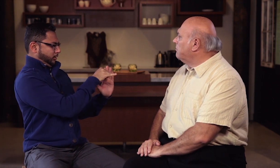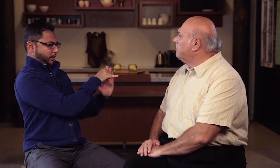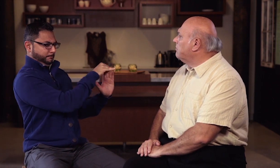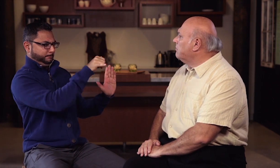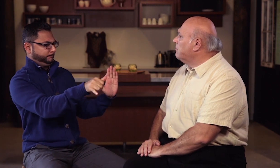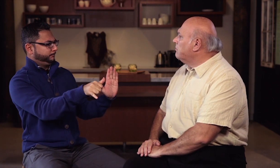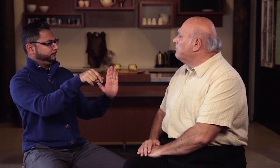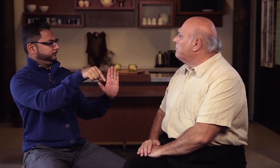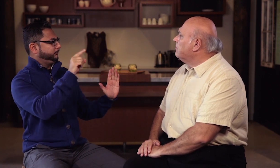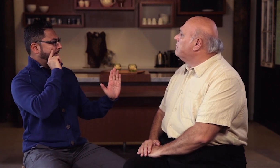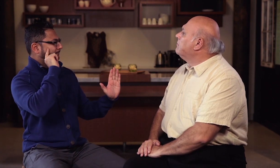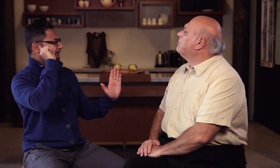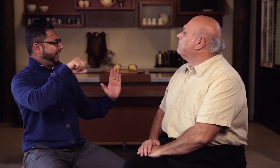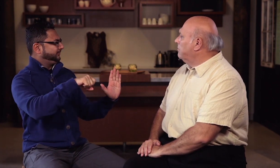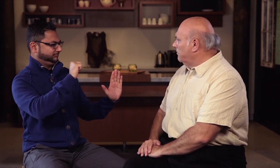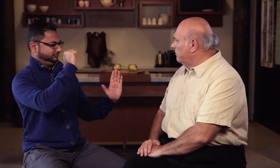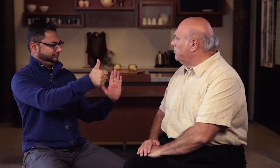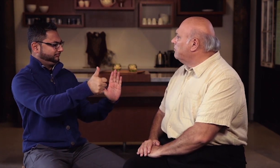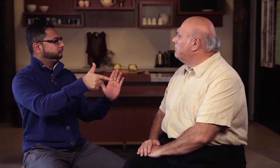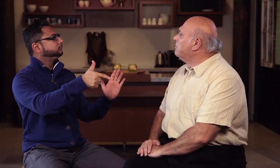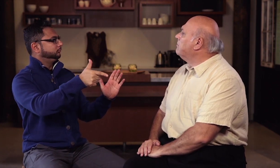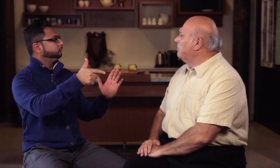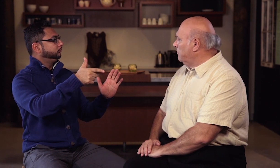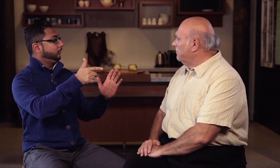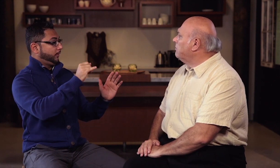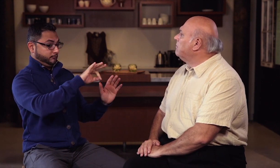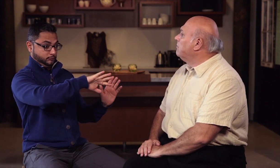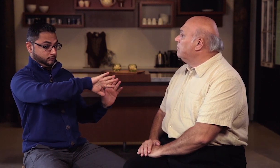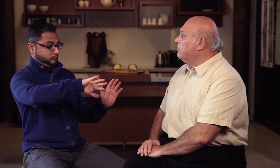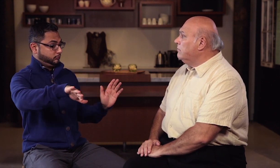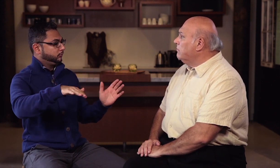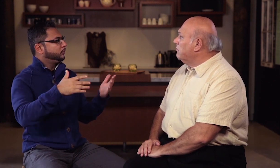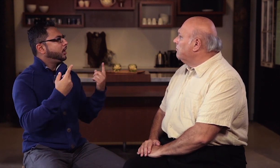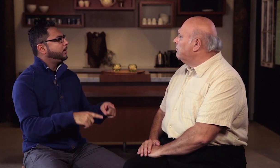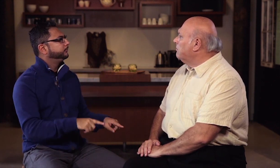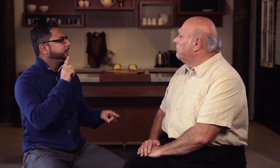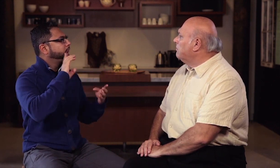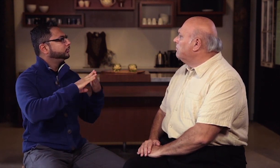the same also goes for Deaf people. Without Deaf Leaders, what would happen to the deaf